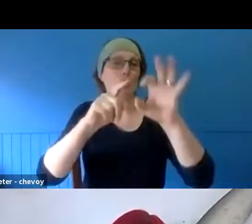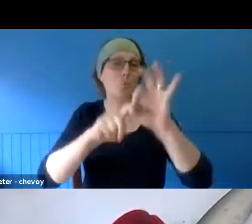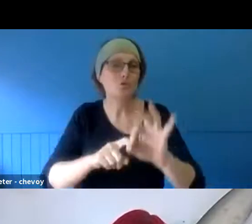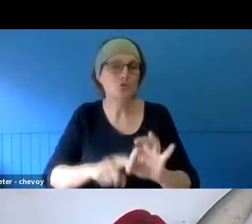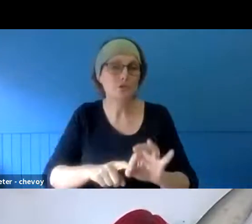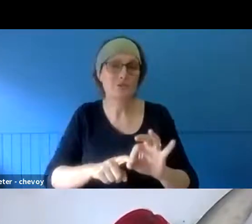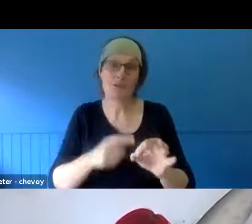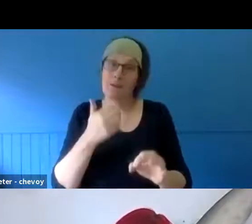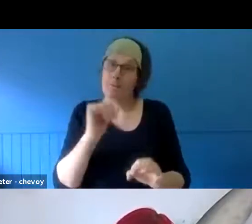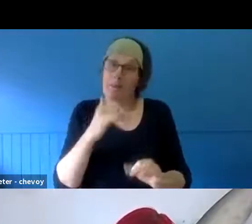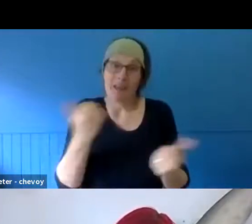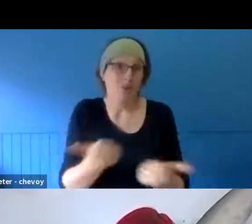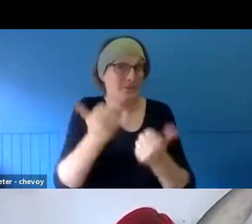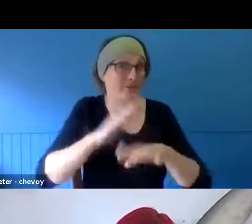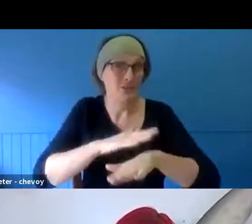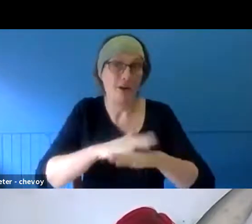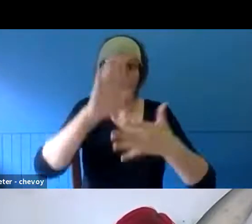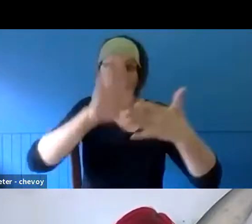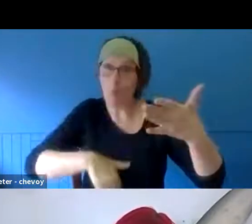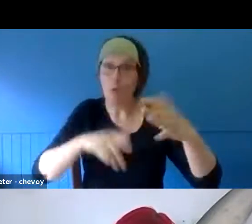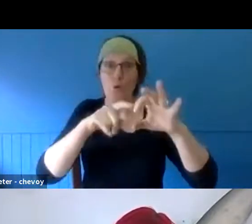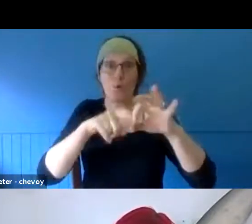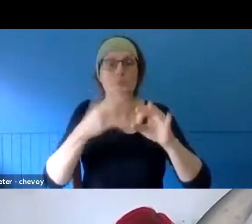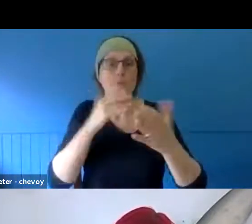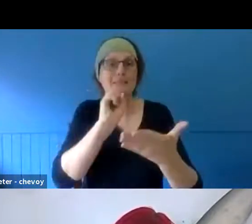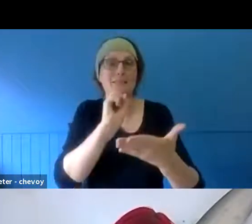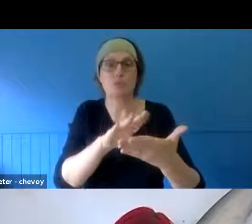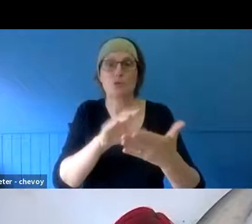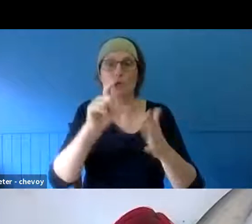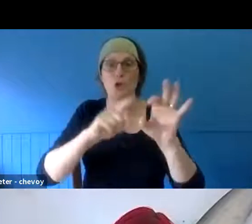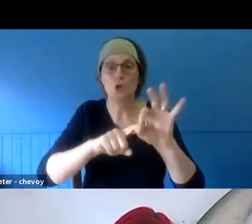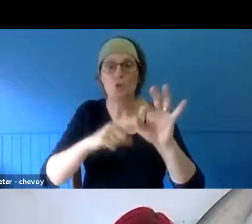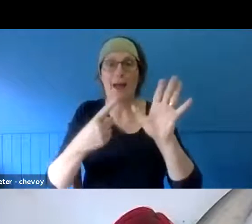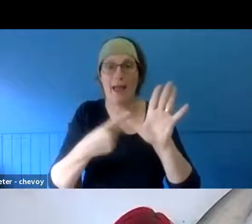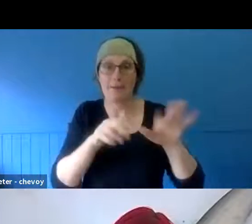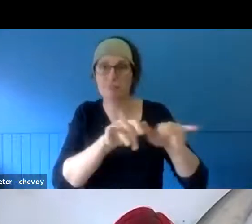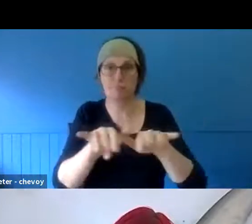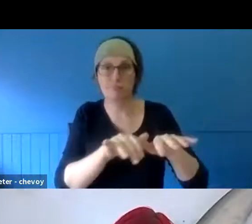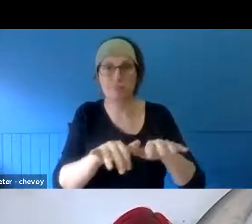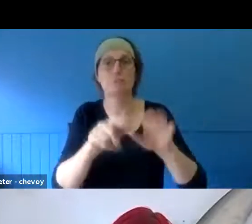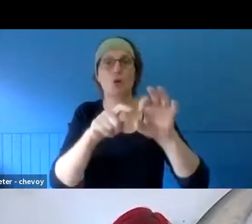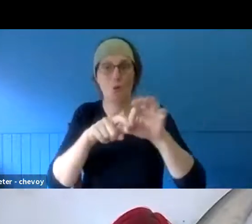the questions, but please put them on the Q&A section on your Zoom. You can also vote up other questions. If someone asks a question that's